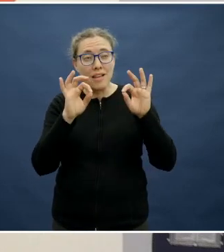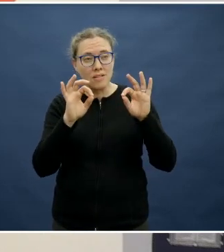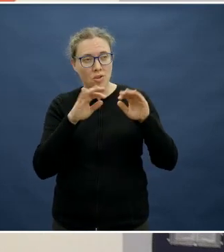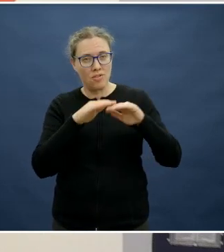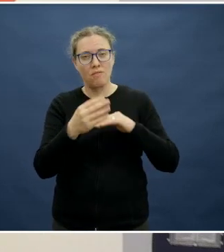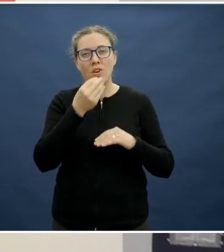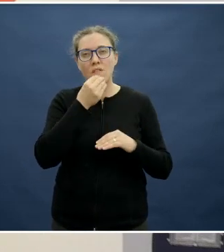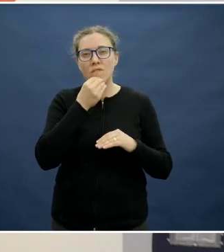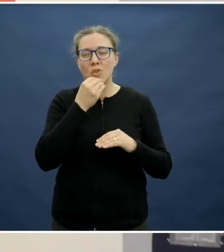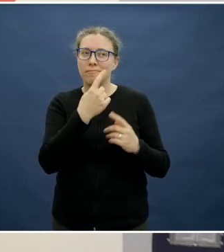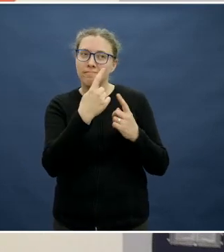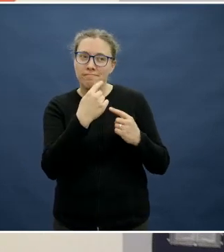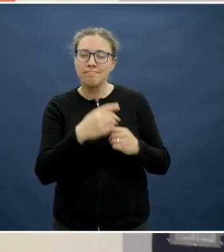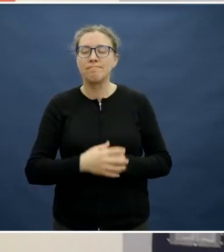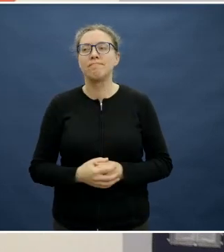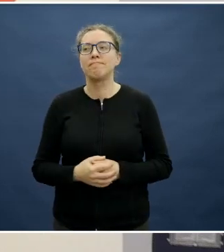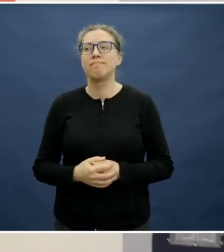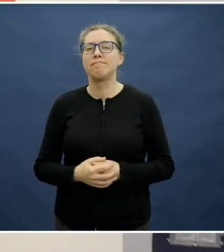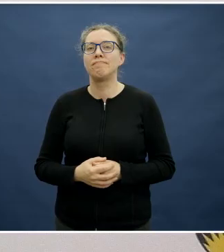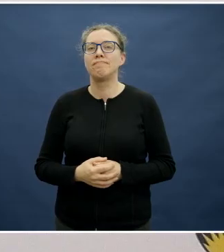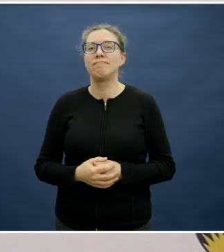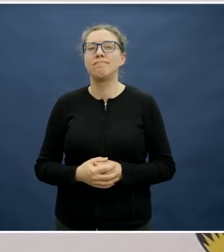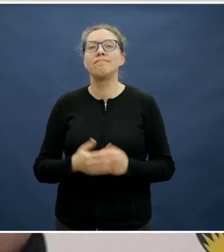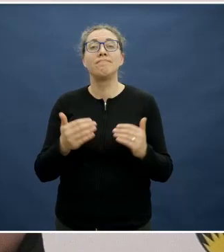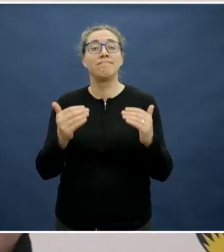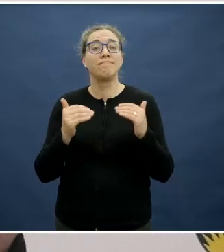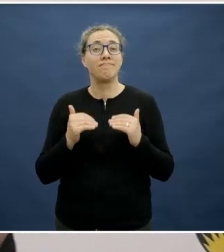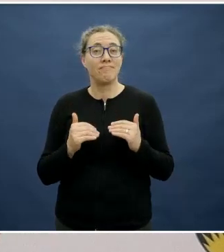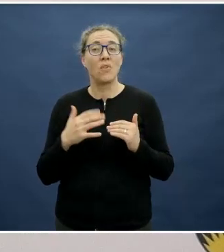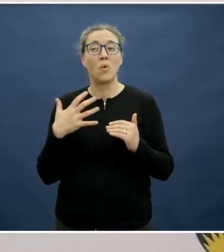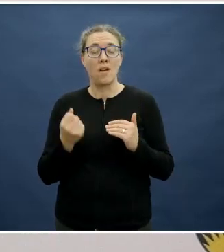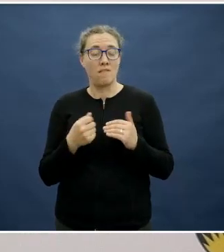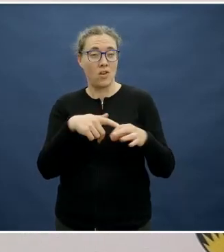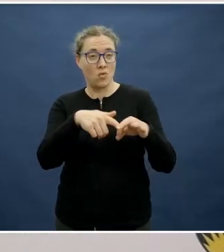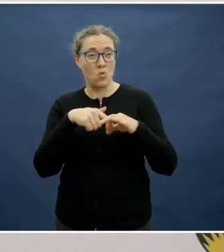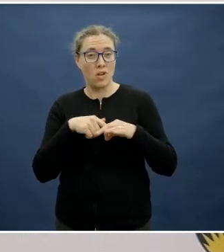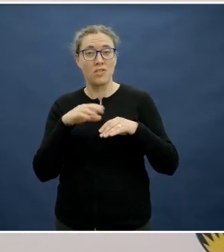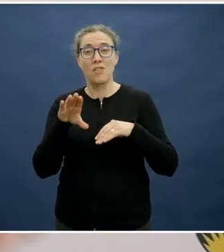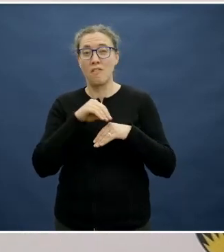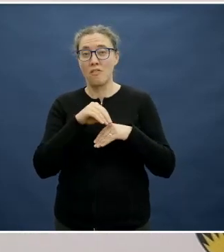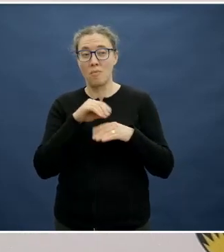We've got a question from our very own Robyn Clark, who happens to be a Professor also at the Caring Futures Institute.